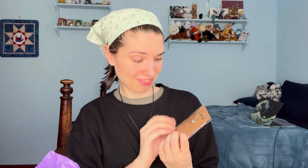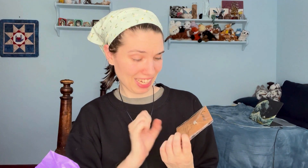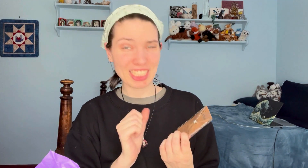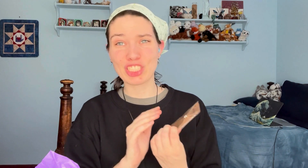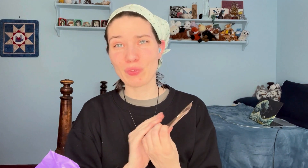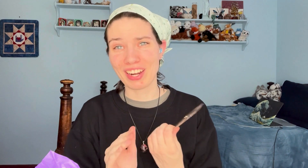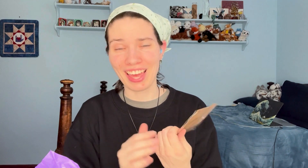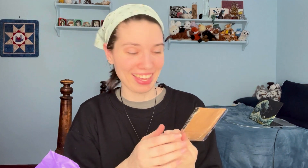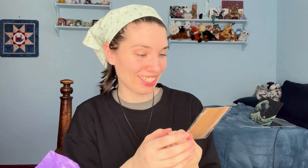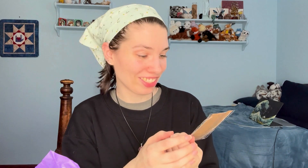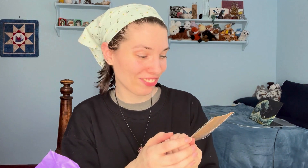That's so nice!